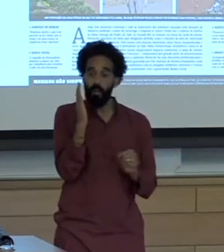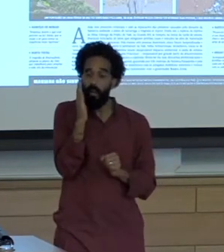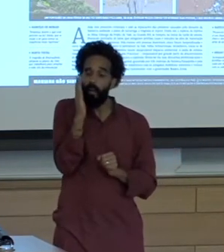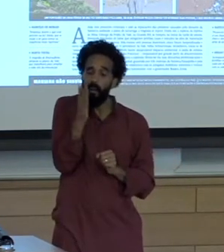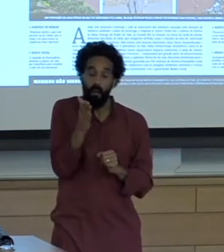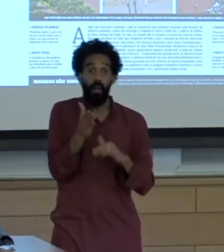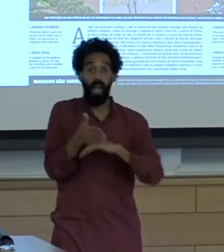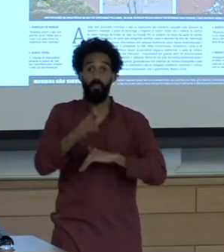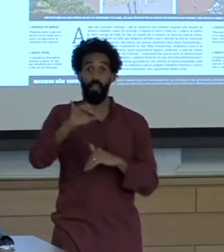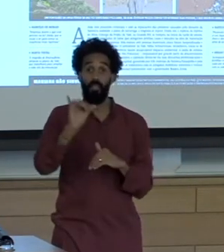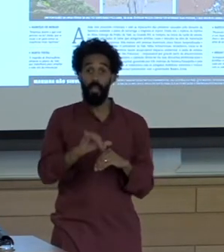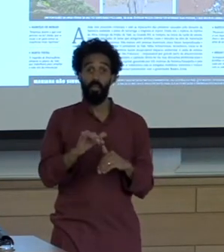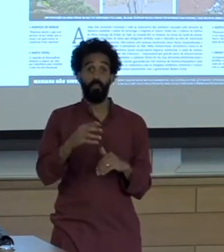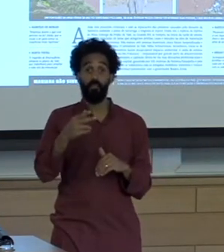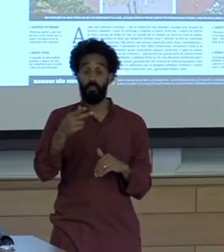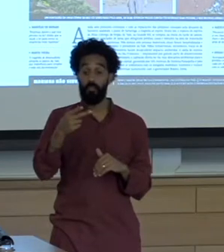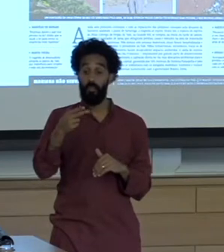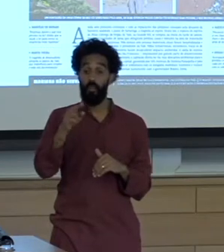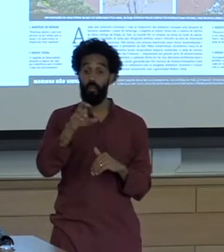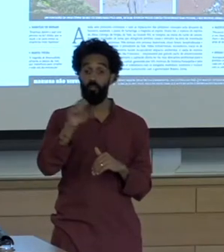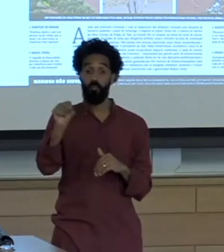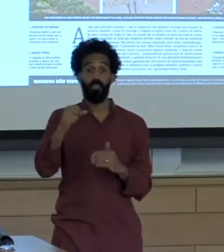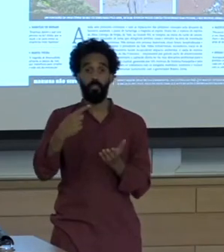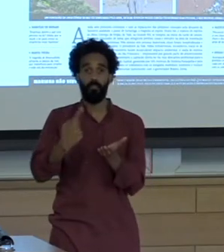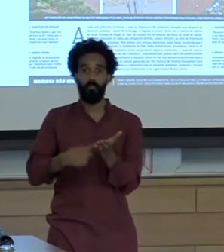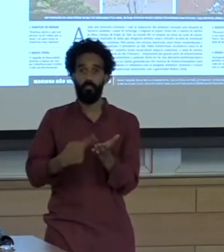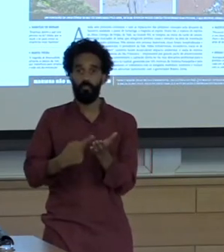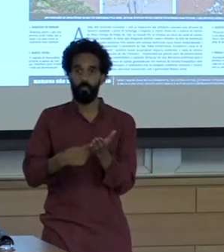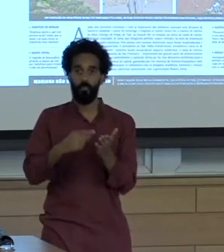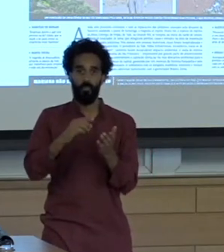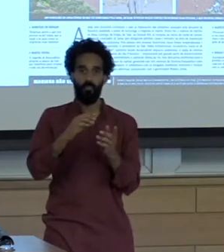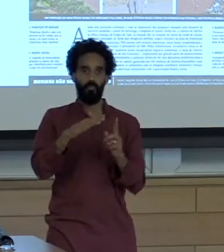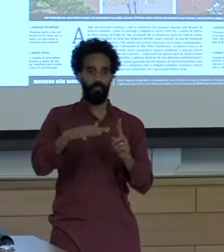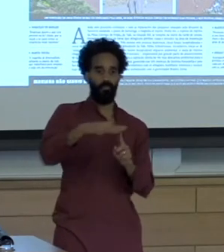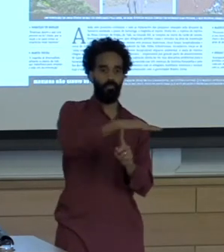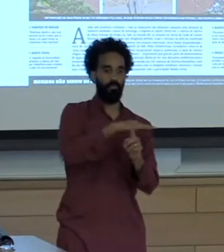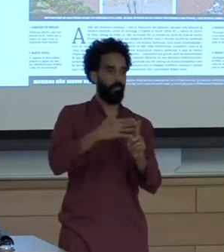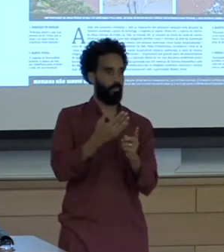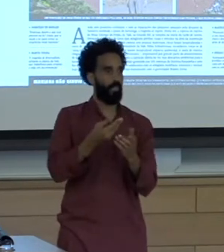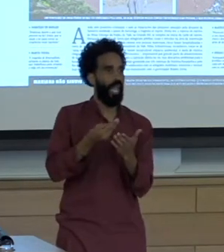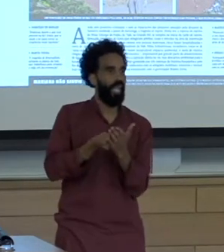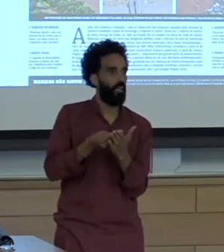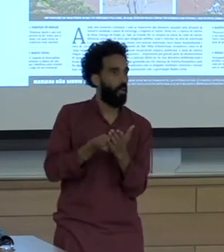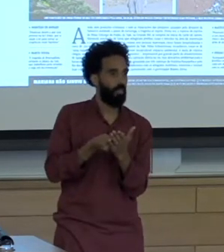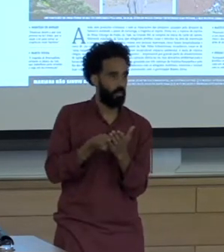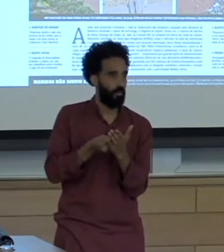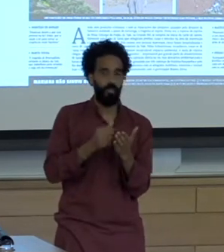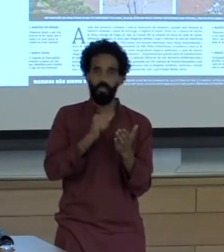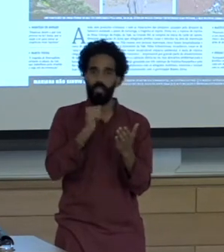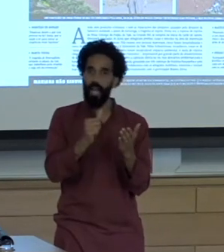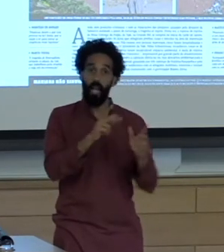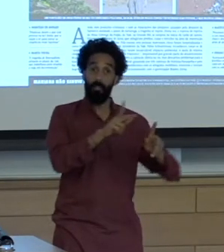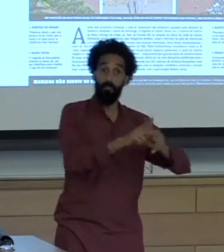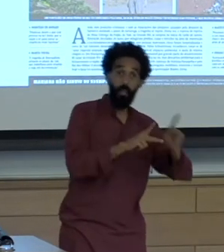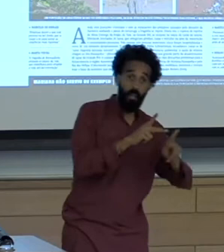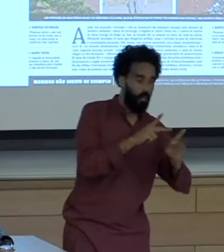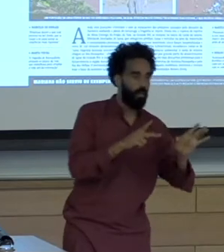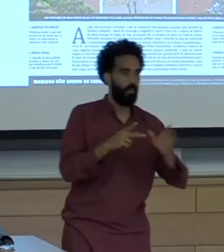Starts reporting on the economic impact of the damage. Not the people.